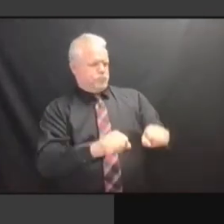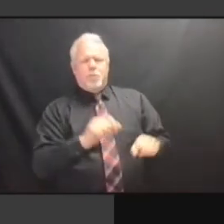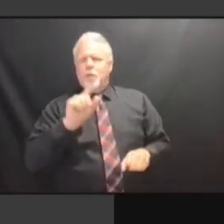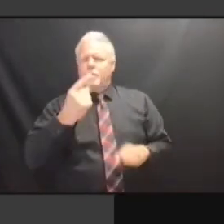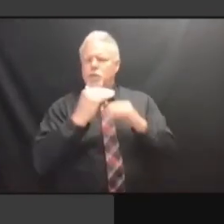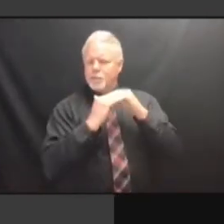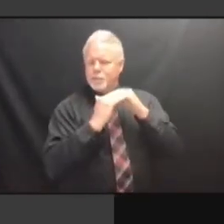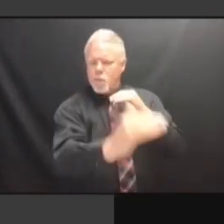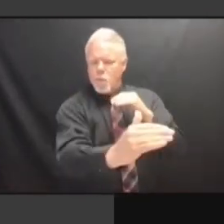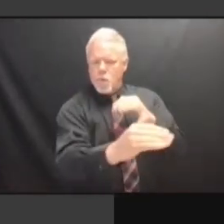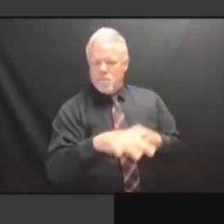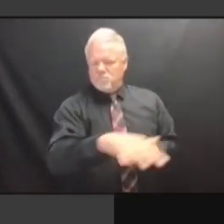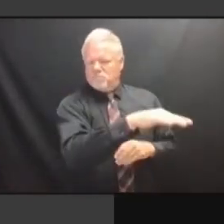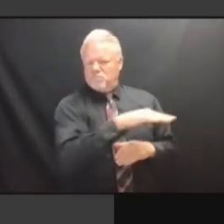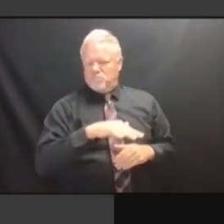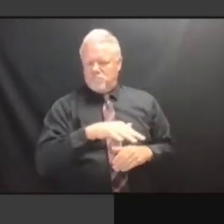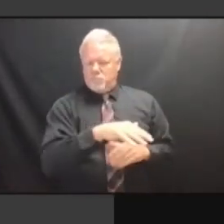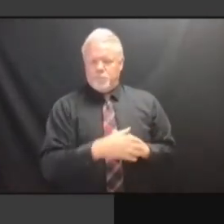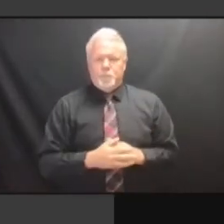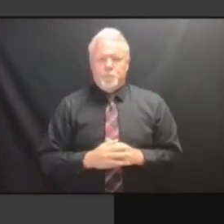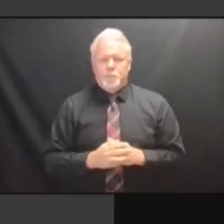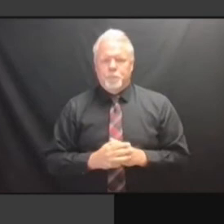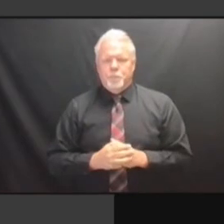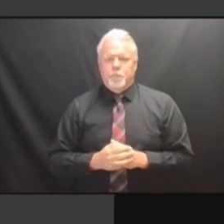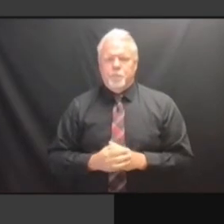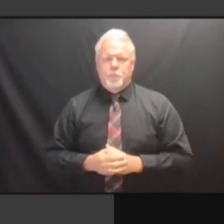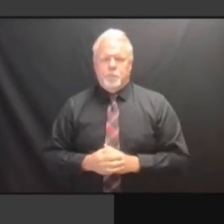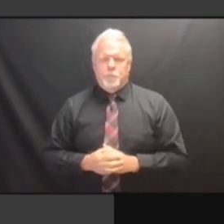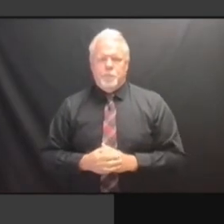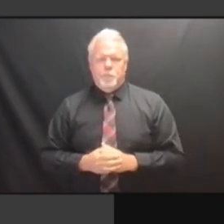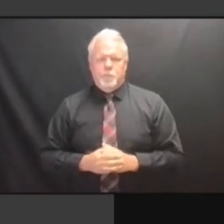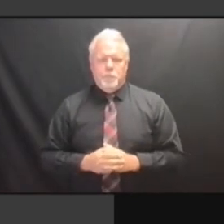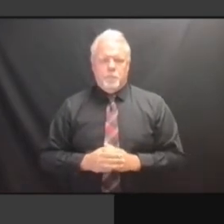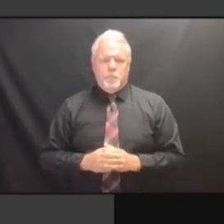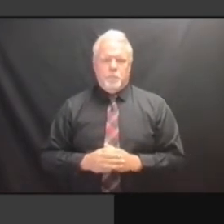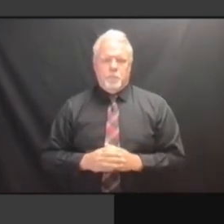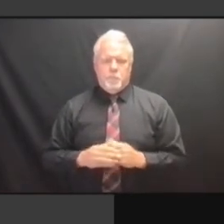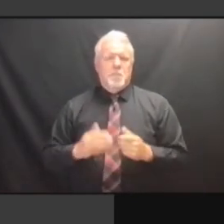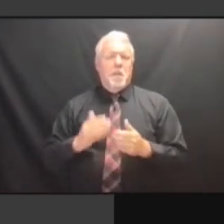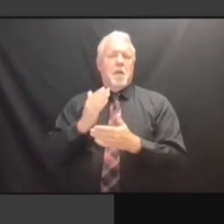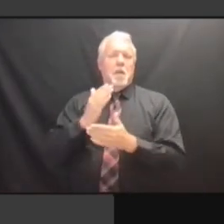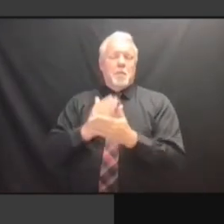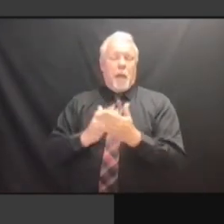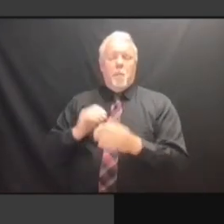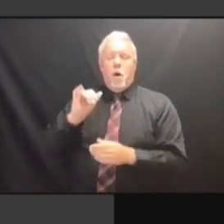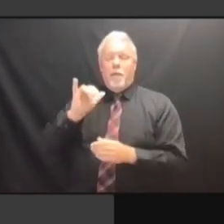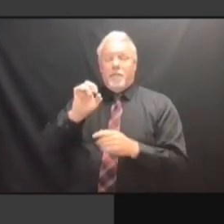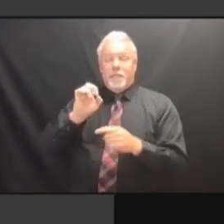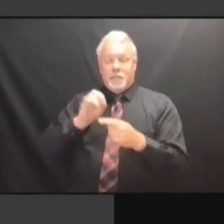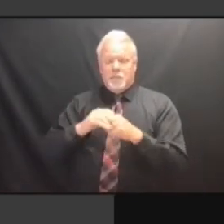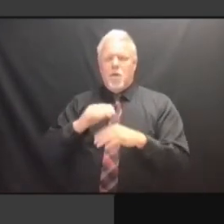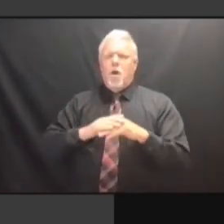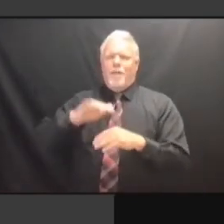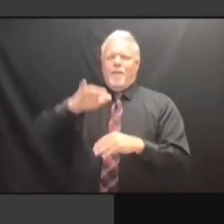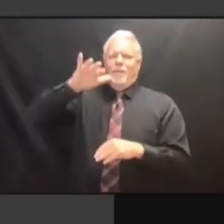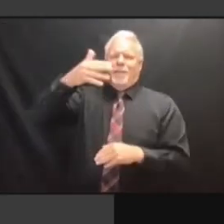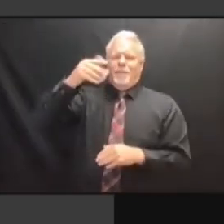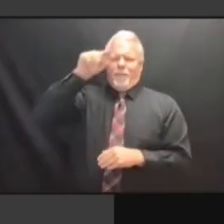WE'VE ALSO ADDED SPACE ON THE WE'VE ALSO ADDED SPACE ON THE TENTH WE'VE ALSO ADDED SPACE ON THE TENTH FLOOR WE'VE ALSO ADDED SPACE ON THE TENTH FLOOR WHICH WE'VE ALSO ADDED SPACE ON THE TENTH FLOOR WHICH IS WE'VE ALSO ADDED SPACE ON THE TENTH FLOOR WHICH IS AT WE'VE ALSO ADDED SPACE ON THE TENTH FLOOR WHICH IS AT THIS TENTH FLOOR WHICH IS AT THIS TENTH FLOOR WHICH IS AT THIS POINT TENTH FLOOR WHICH IS AT THIS POINT BECAUSE TENTH FLOOR WHICH IS AT THIS POINT BECAUSE OF TENTH FLOOR WHICH IS AT THIS POINT BECAUSE OF THE POINT BECAUSE OF THE POINT BECAUSE OF THE CONFIGURATION POINT BECAUSE OF THE CONFIGURATION OF POINT BECAUSE OF THE CONFIGURATION OF THE POINT BECAUSE OF THE CONFIGURATION OF THE SPACE POINT BECAUSE OF THE CONFIGURATION OF THE SPACE AND CONFIGURATION OF THE SPACE AND CONFIGURATION OF THE SPACE AND THE CONFIGURATION OF THE SPACE AND THE SIZE, CONFIGURATION OF THE SPACE AND THE SIZE, WILL CONFIGURATION OF THE SPACE AND THE SIZE, WILL JUST CONFIGURATION OF THE SPACE AND THE SIZE, WILL JUST FIT CONFIGURATION OF THE SPACE AND THE SIZE, WILL JUST FIT THE THE SIZE, WILL JUST FIT THE THE SIZE, WILL JUST FIT THE ENFORCEMENT THE SIZE, WILL JUST FIT THE ENFORCEMENT UNIT. ENFORCEMENT UNIT. ENFORCEMENT UNIT. SO ENFORCEMENT UNIT. SO THEY ENFORCEMENT UNIT. SO THEY WILL ENFORCEMENT UNIT. SO THEY WILL BE